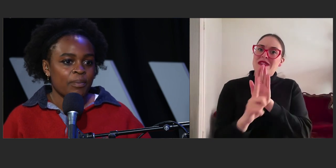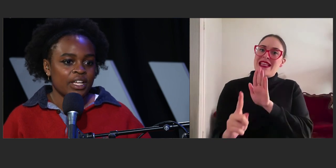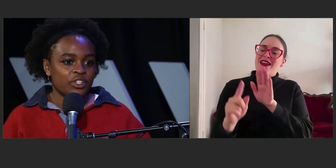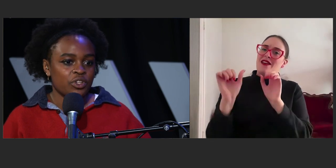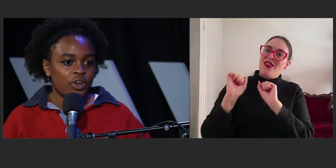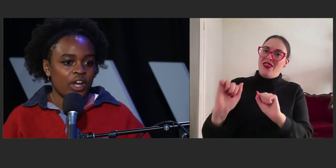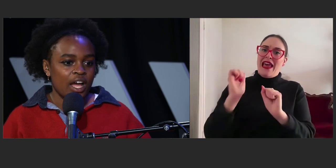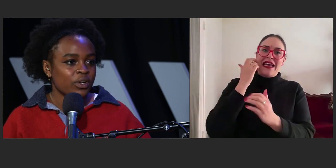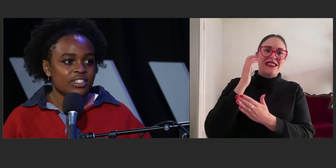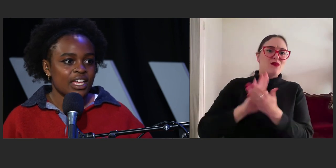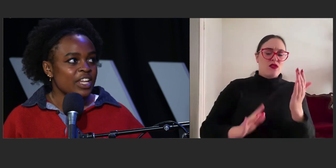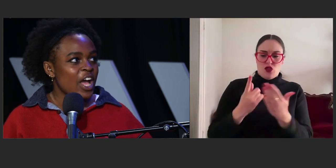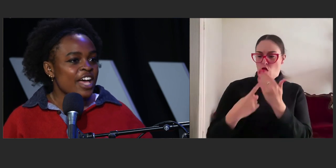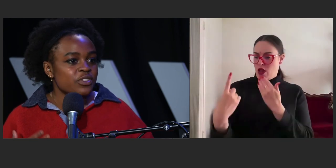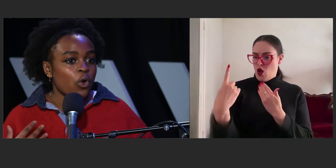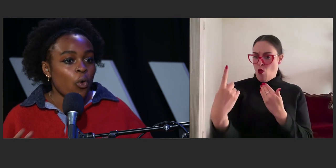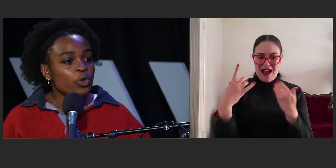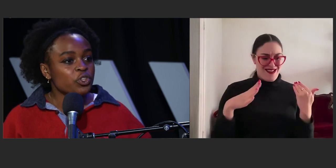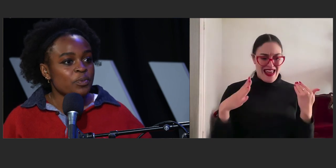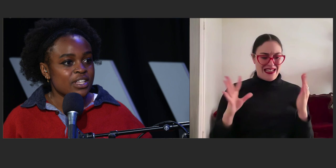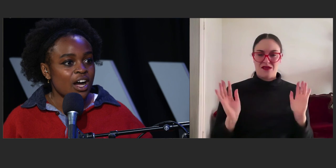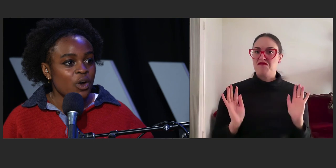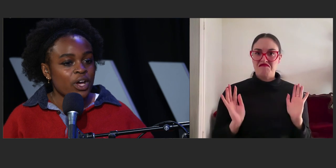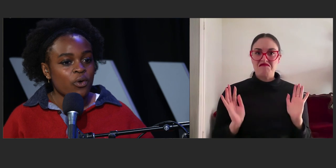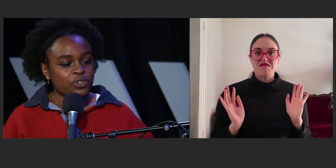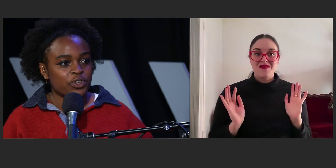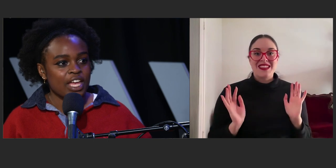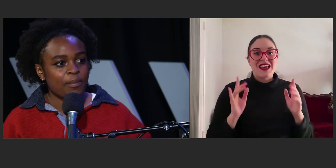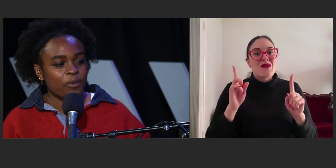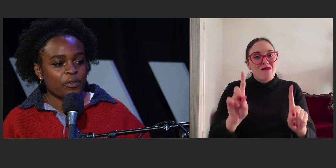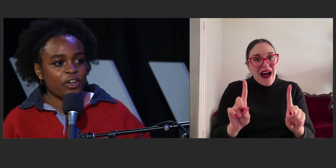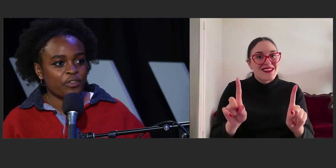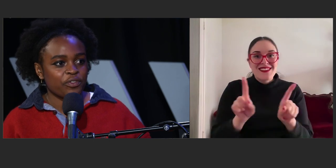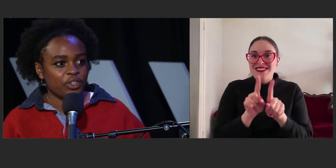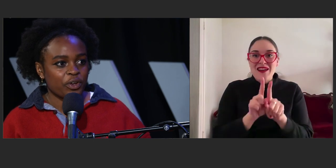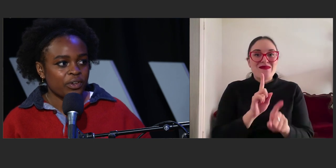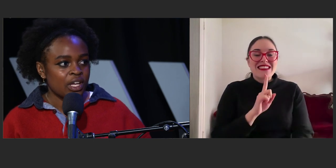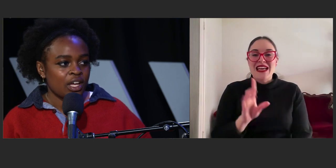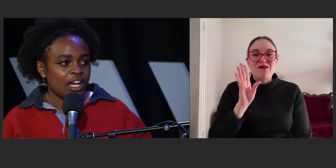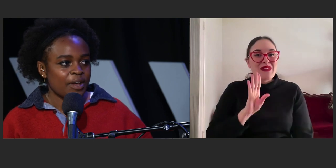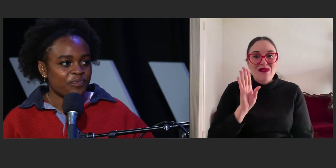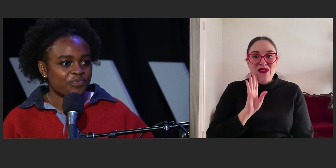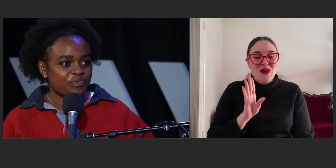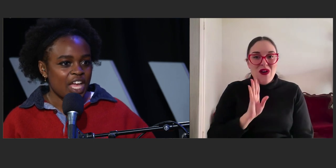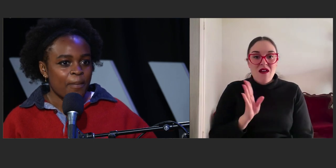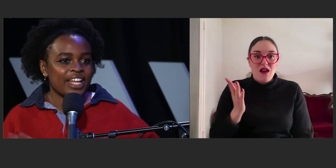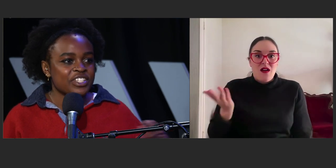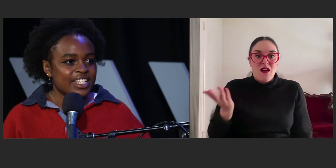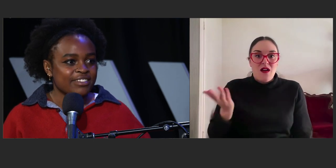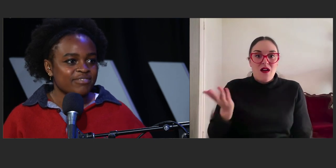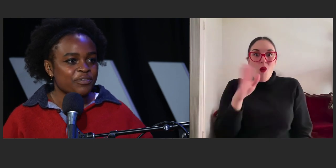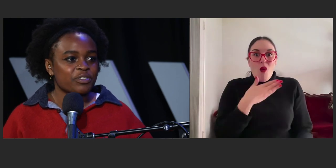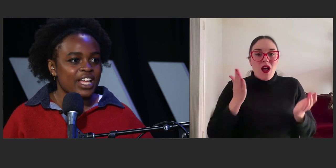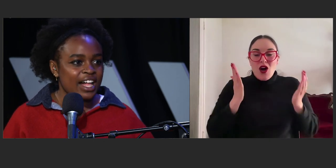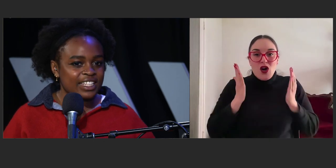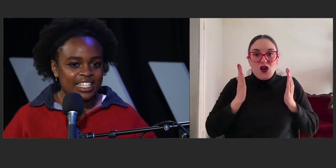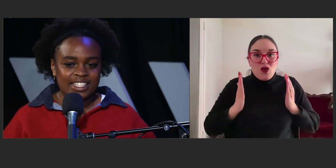But once again, as all humans are, we're also capable of imagining different realities